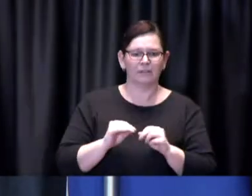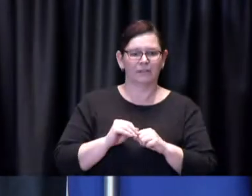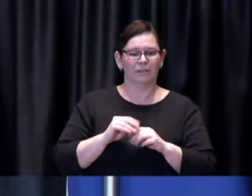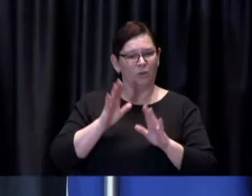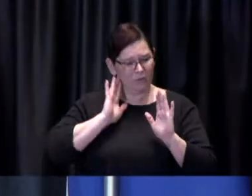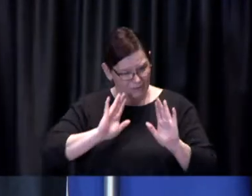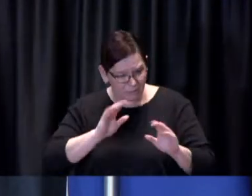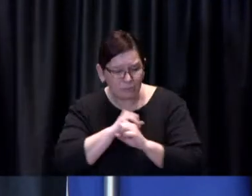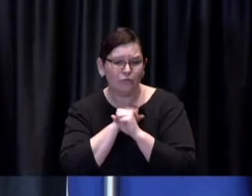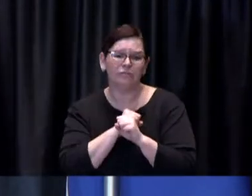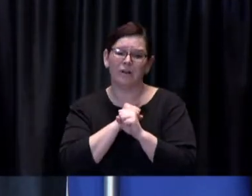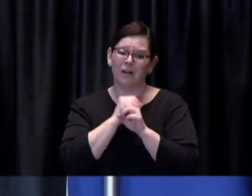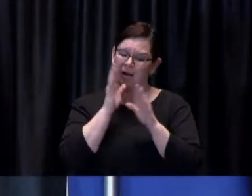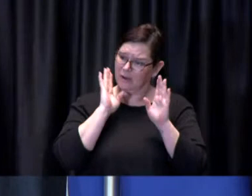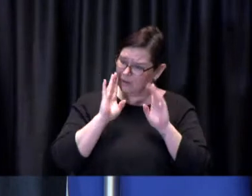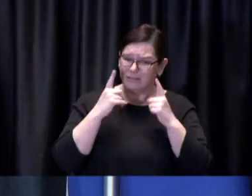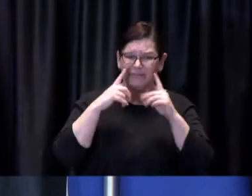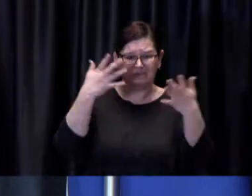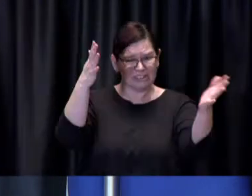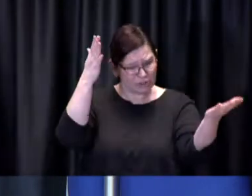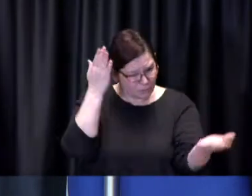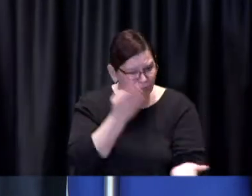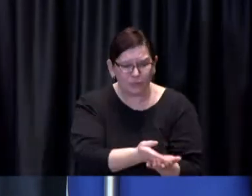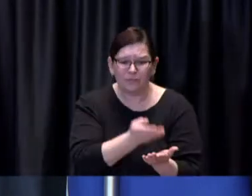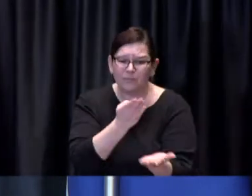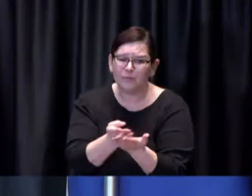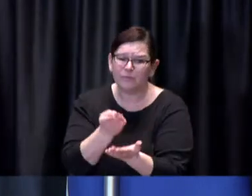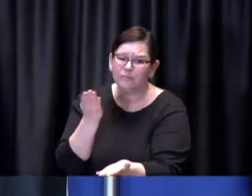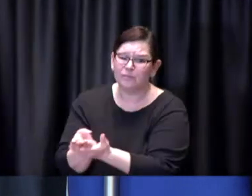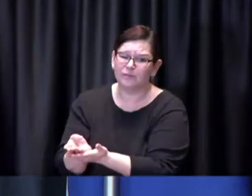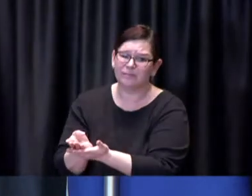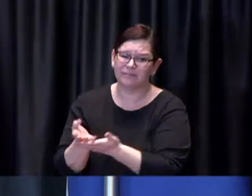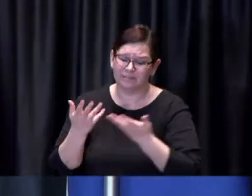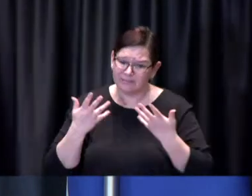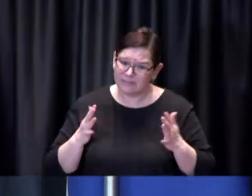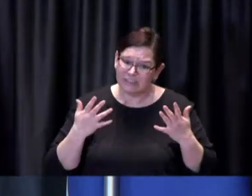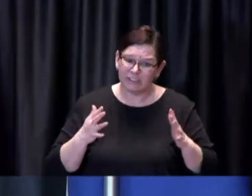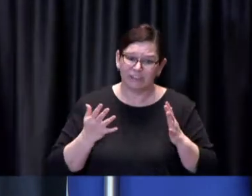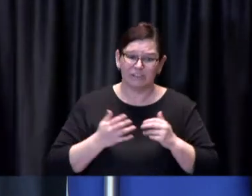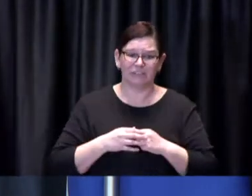seen that not just here within the context of long-term care homes and retirement homes